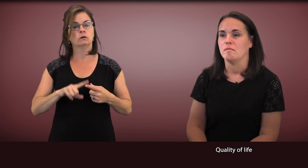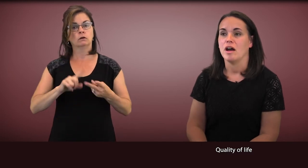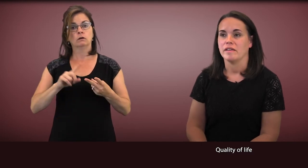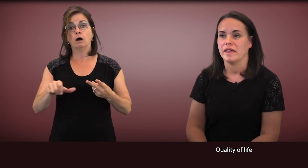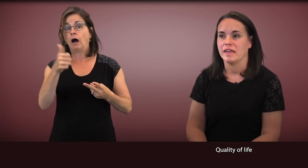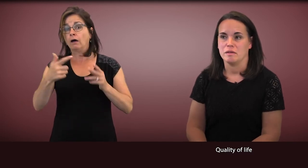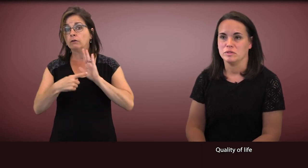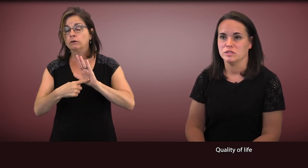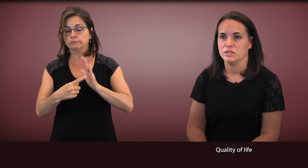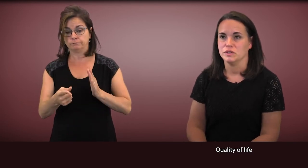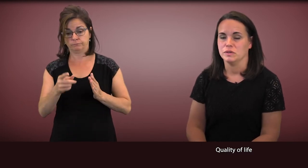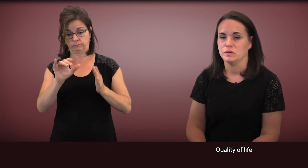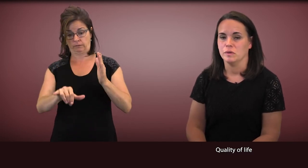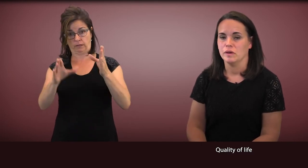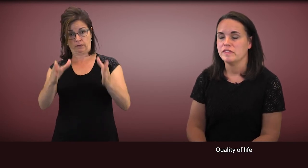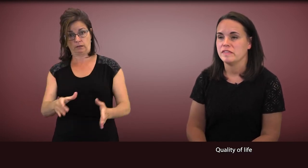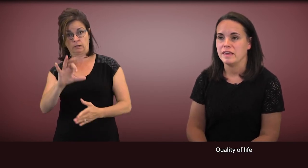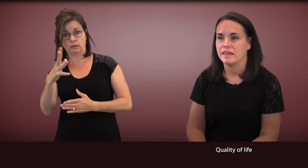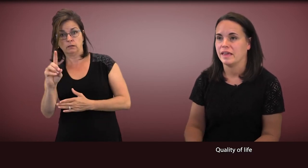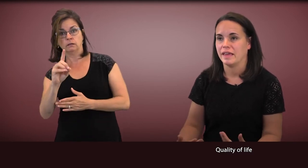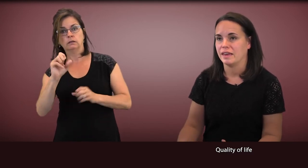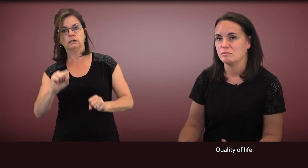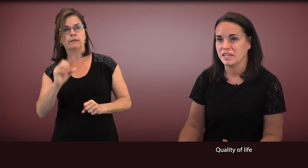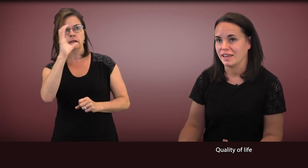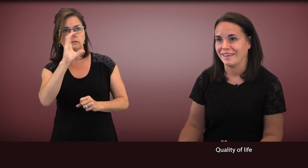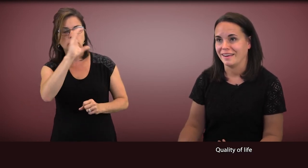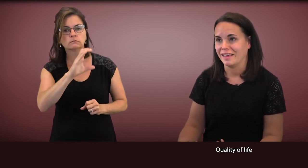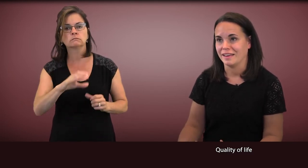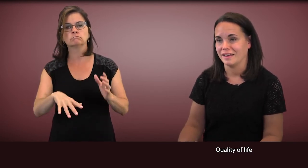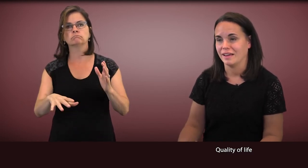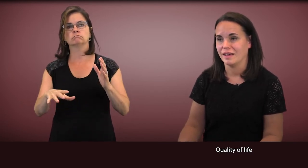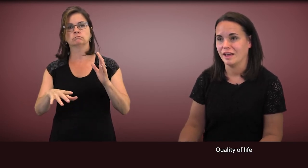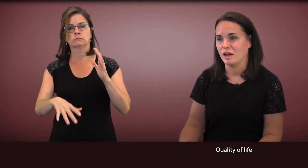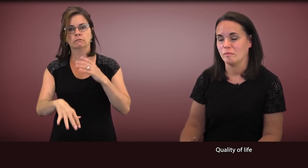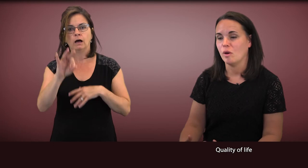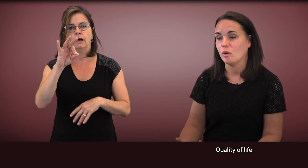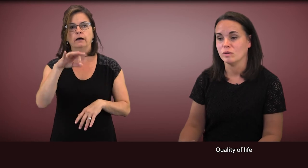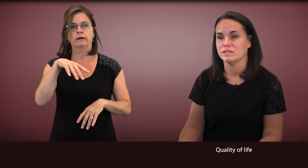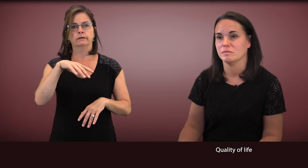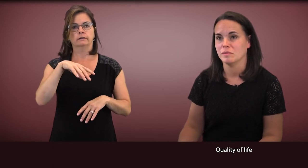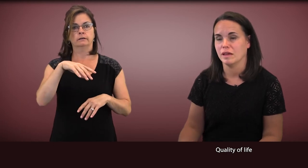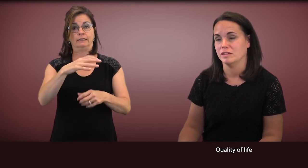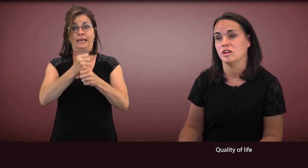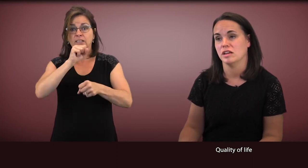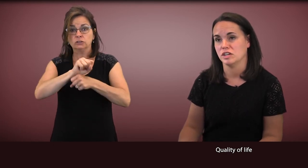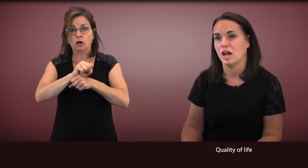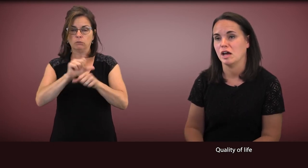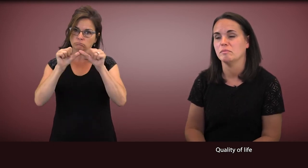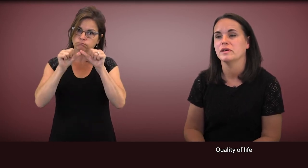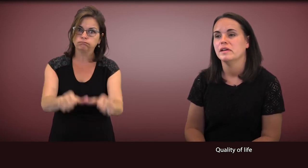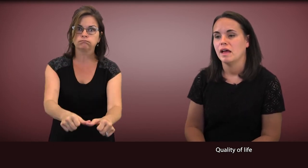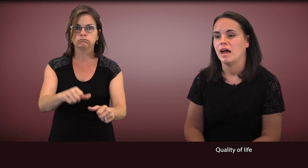Are they able to seek and obtain and hold a job?